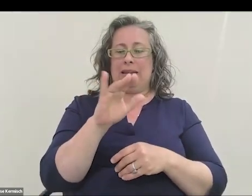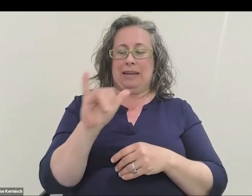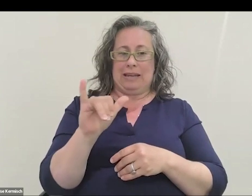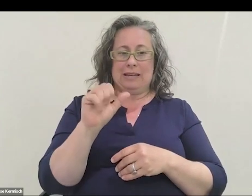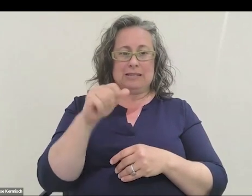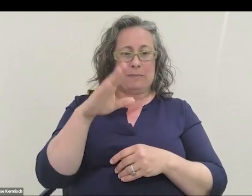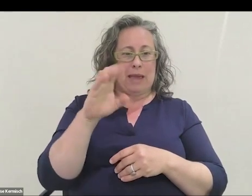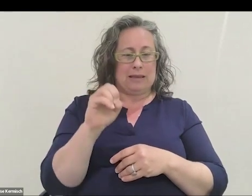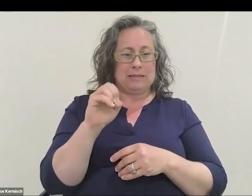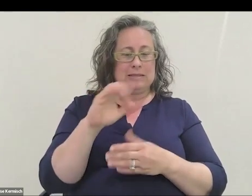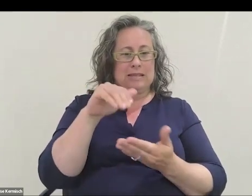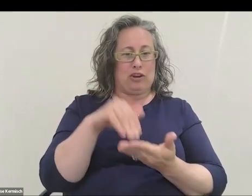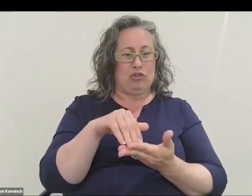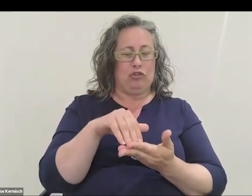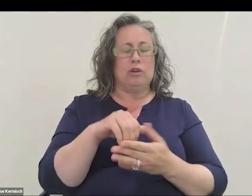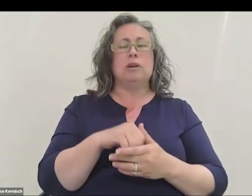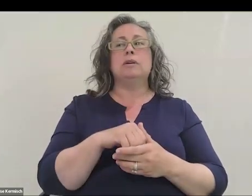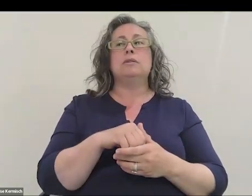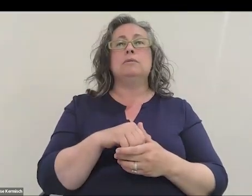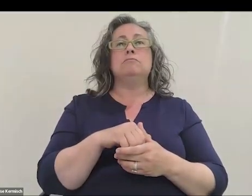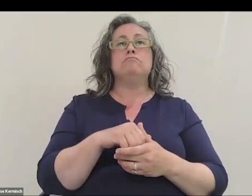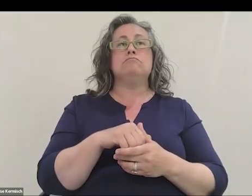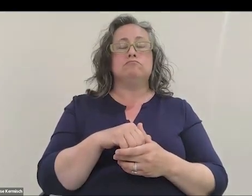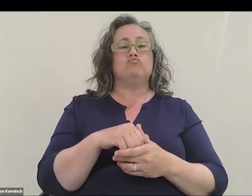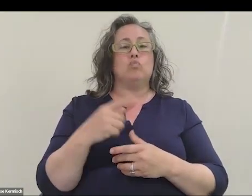Story Musgrave, who was-- one astronaut who was famous